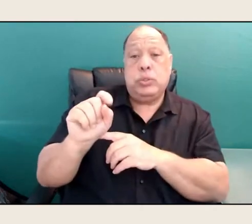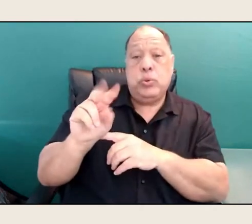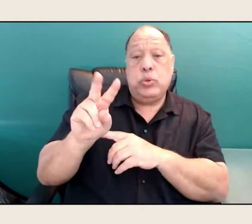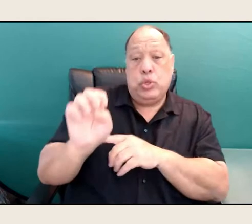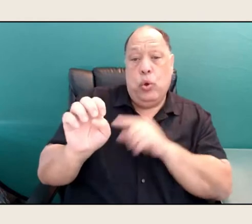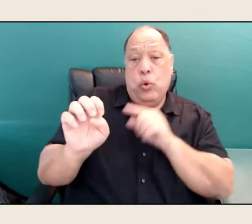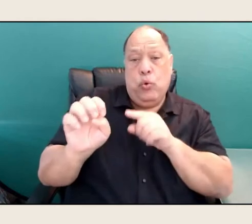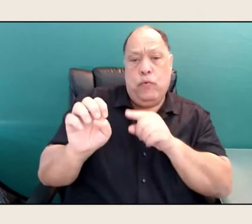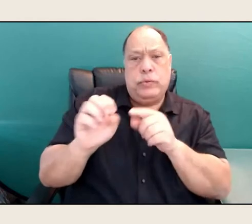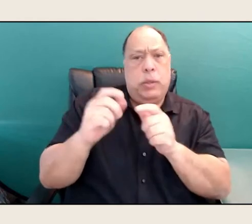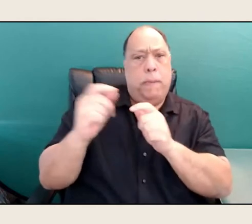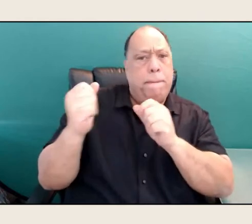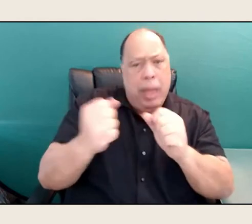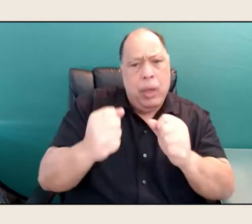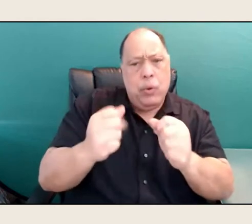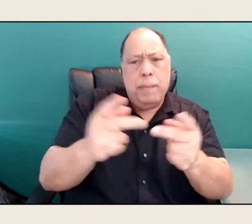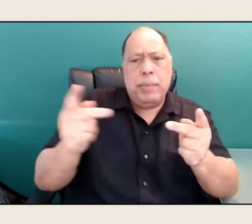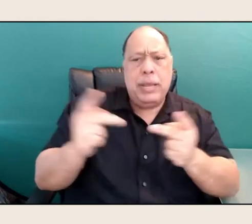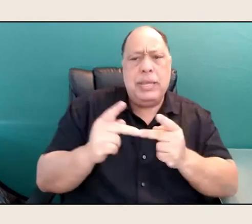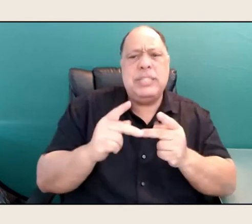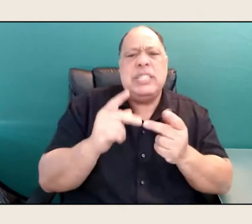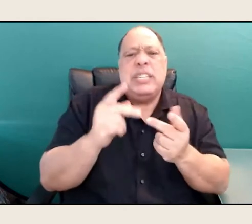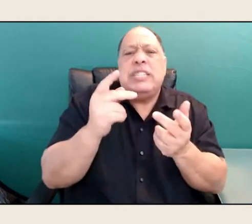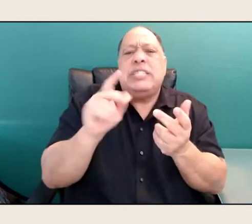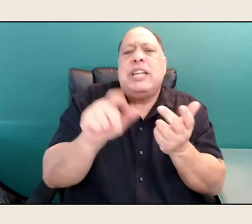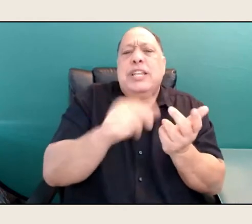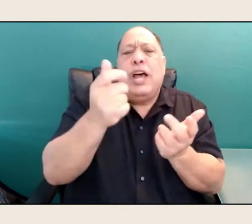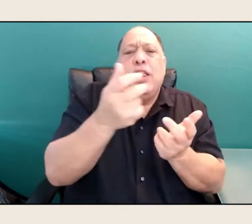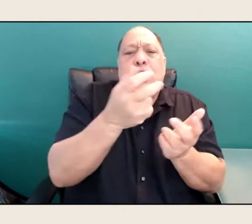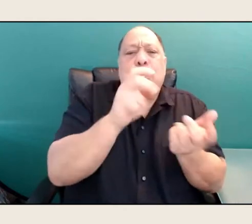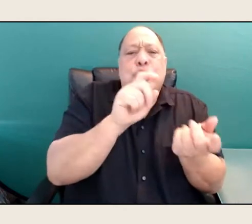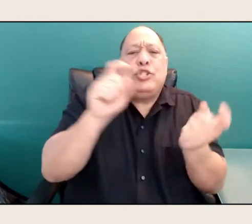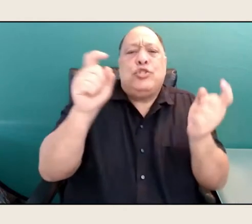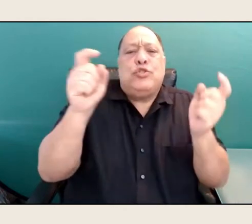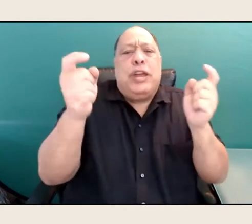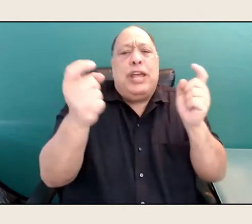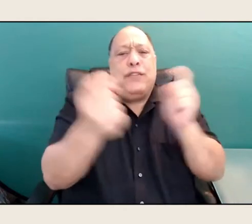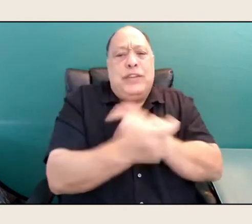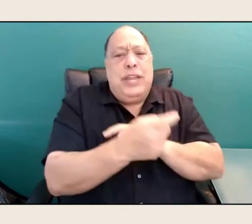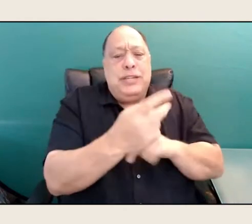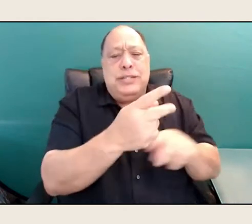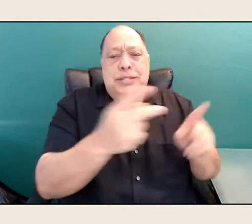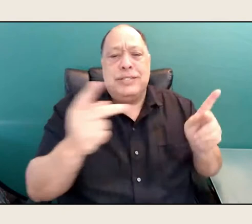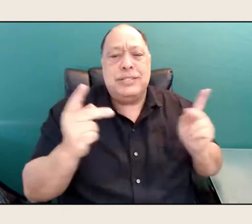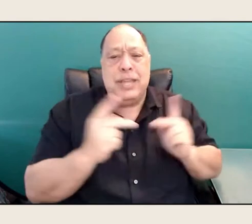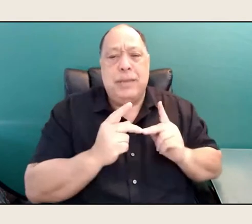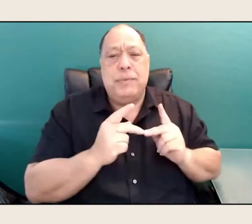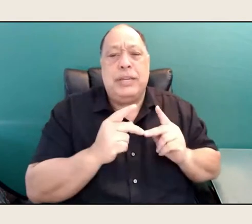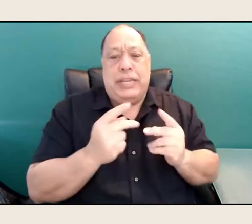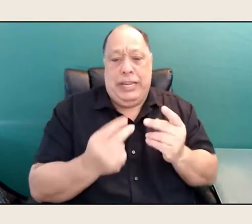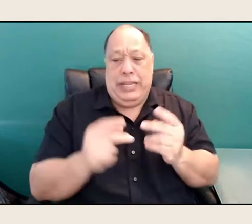It's another transformation station. It's fire. Yes.